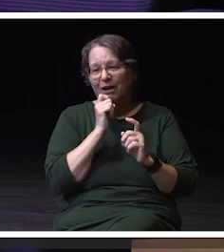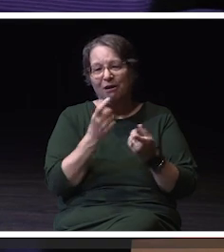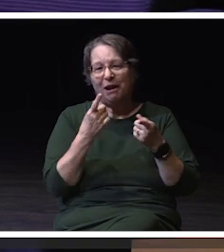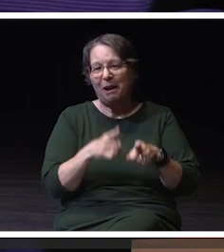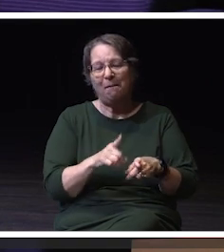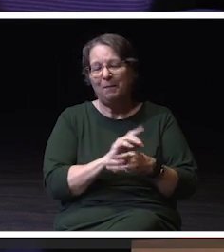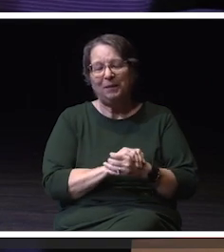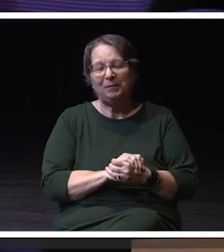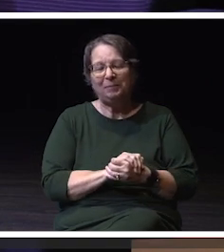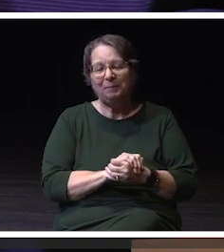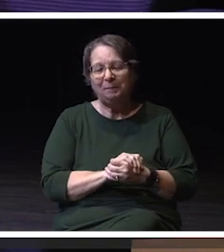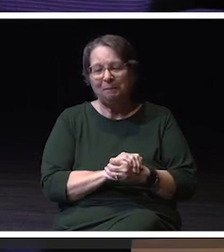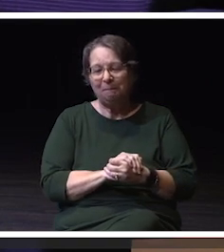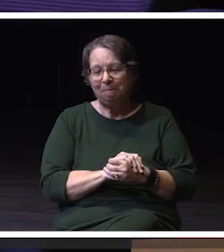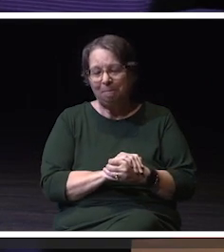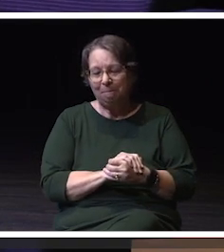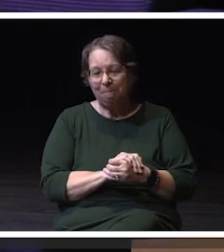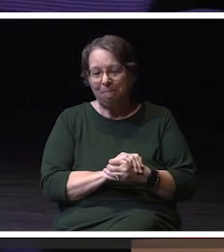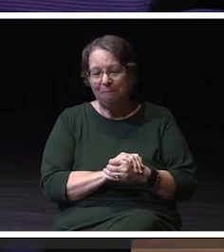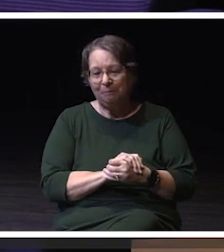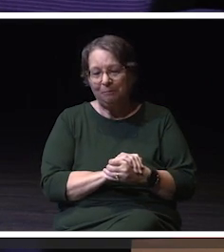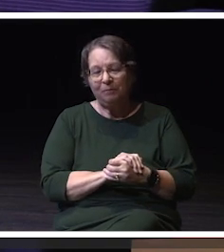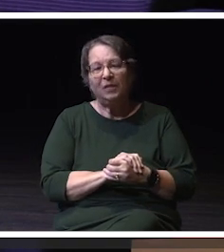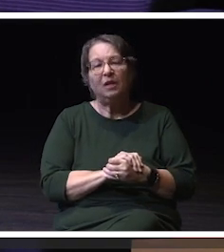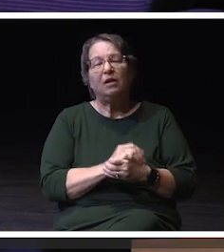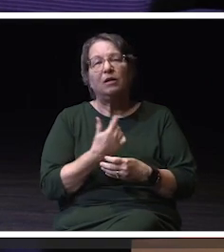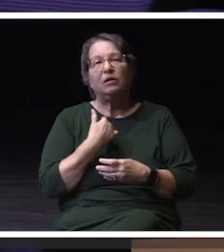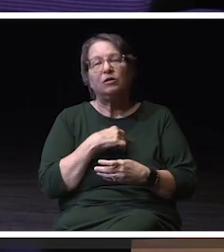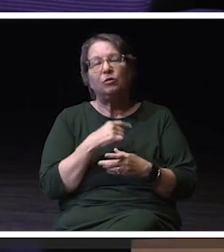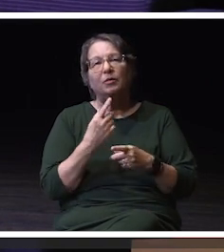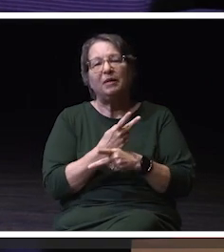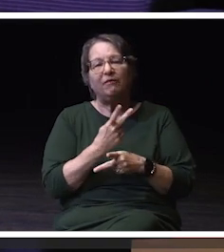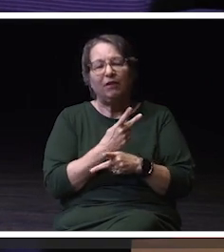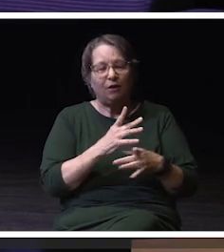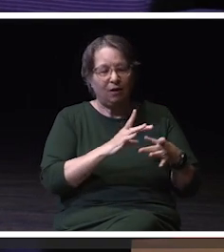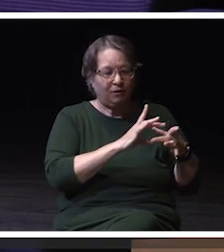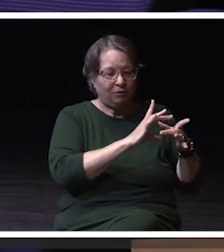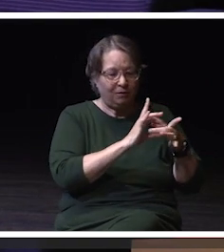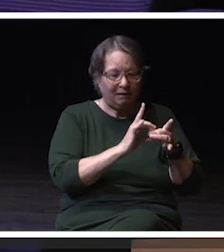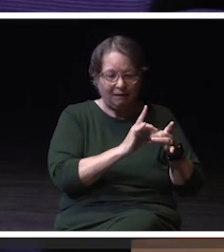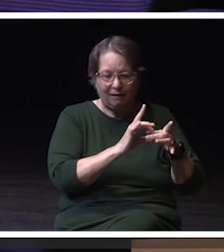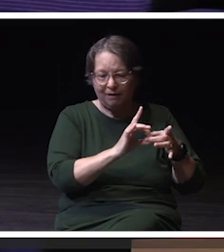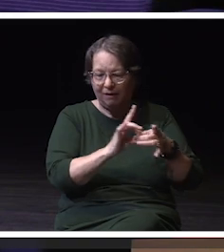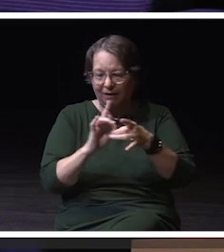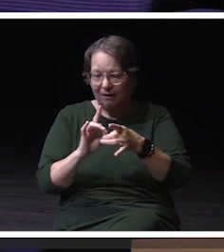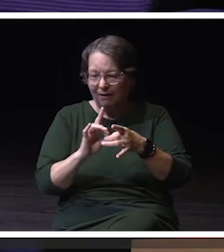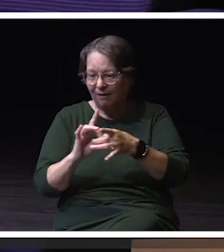So, to counter that, we've been developing a bridging model that creates a much more active partnership